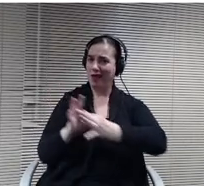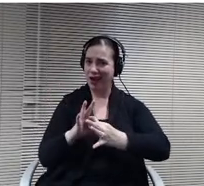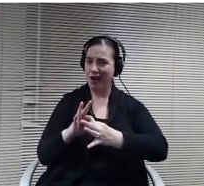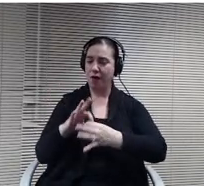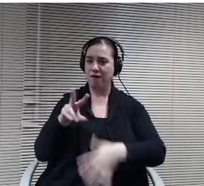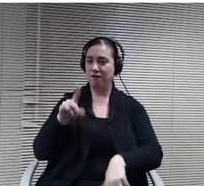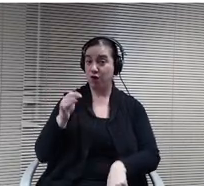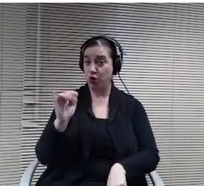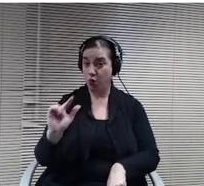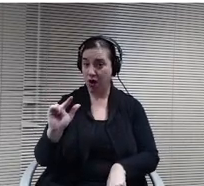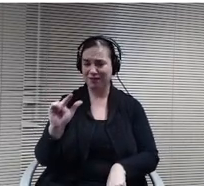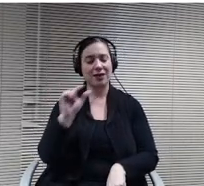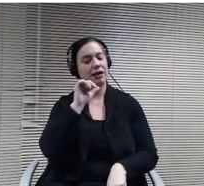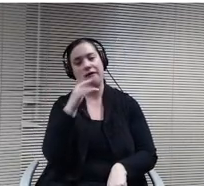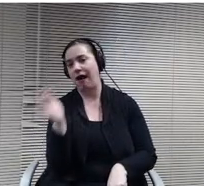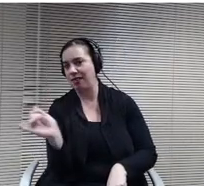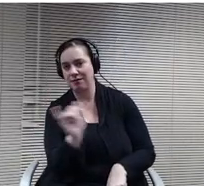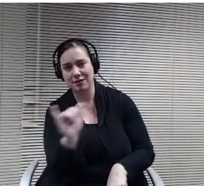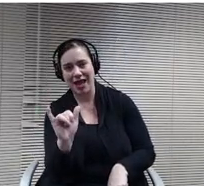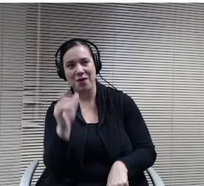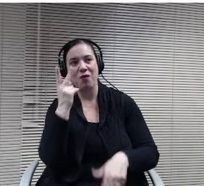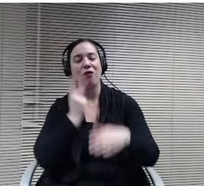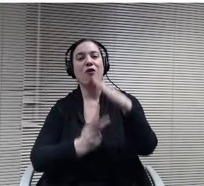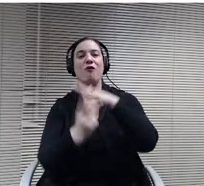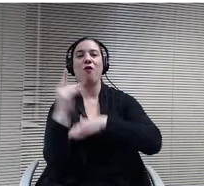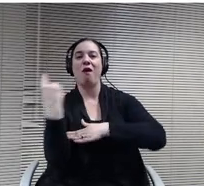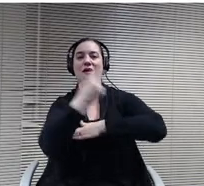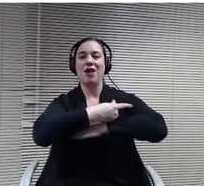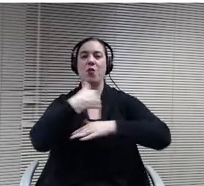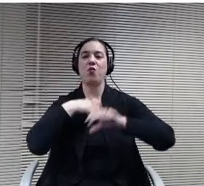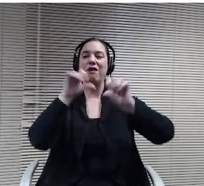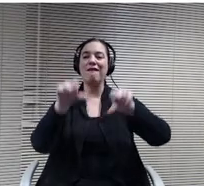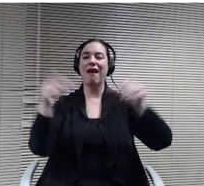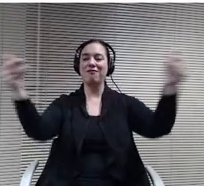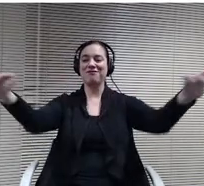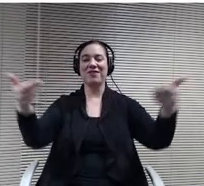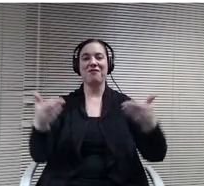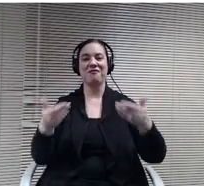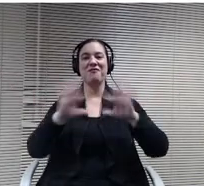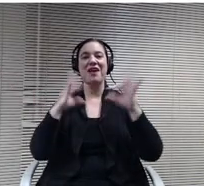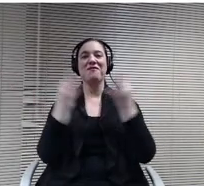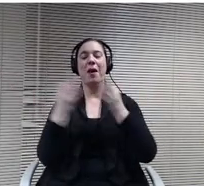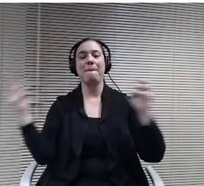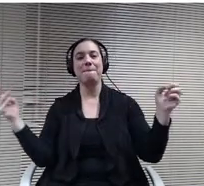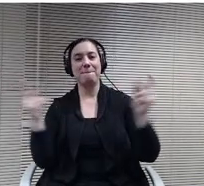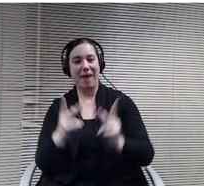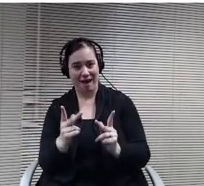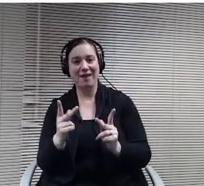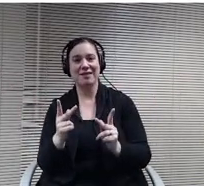the same. Certainly we looking forward to the day when we can invite families back into the building and more numbers, but